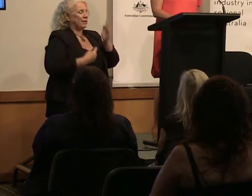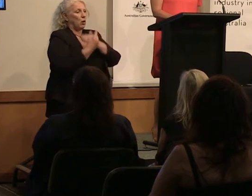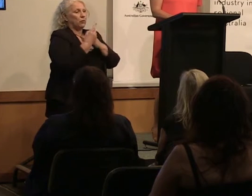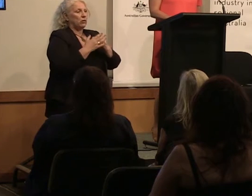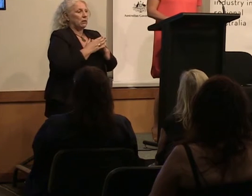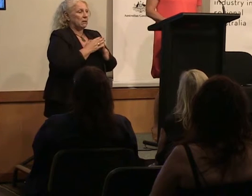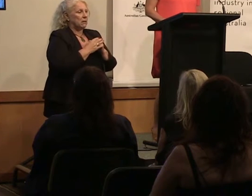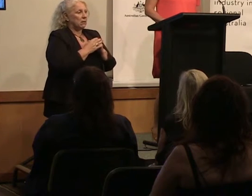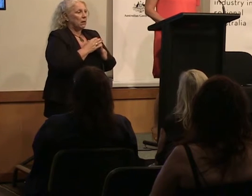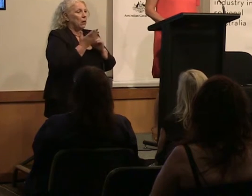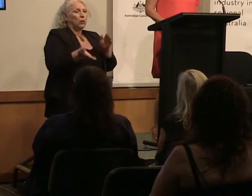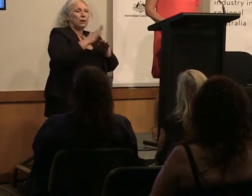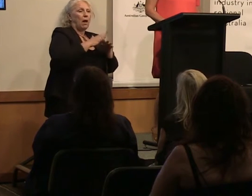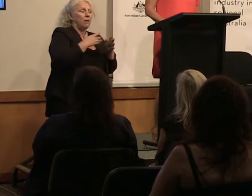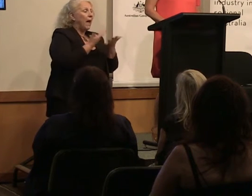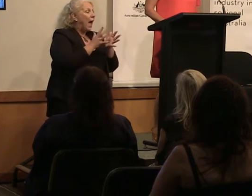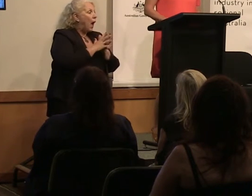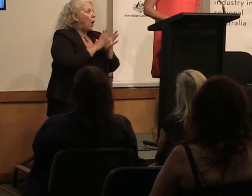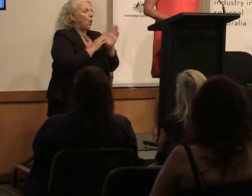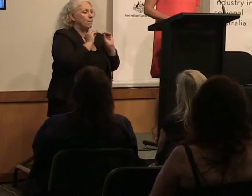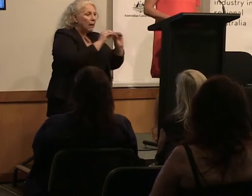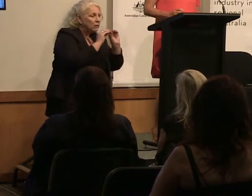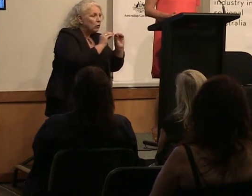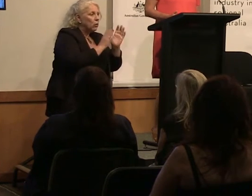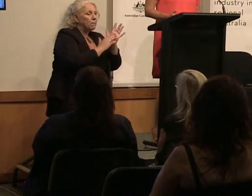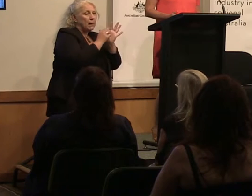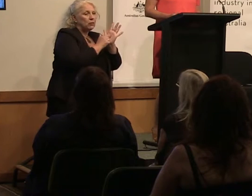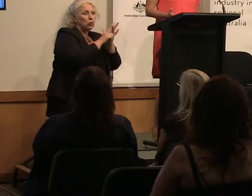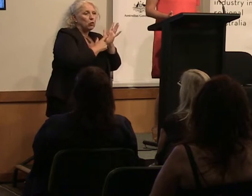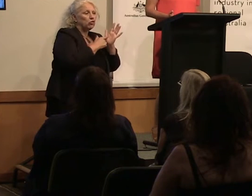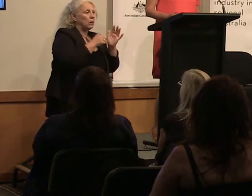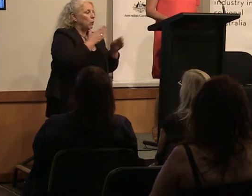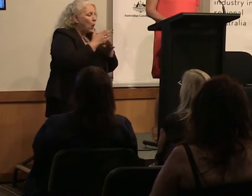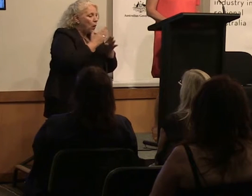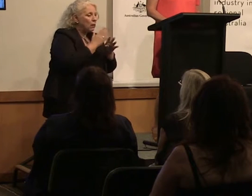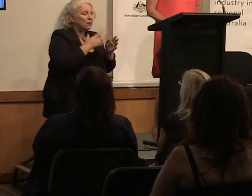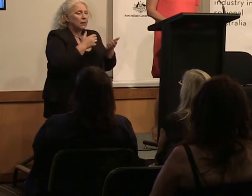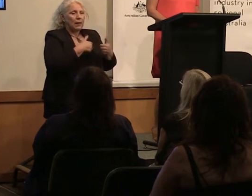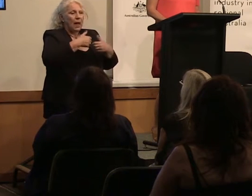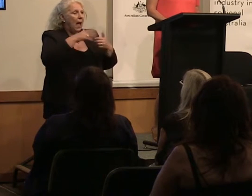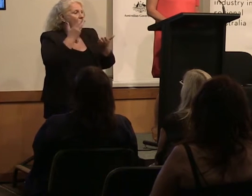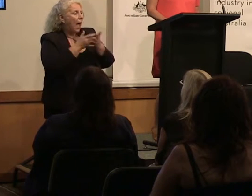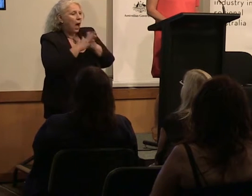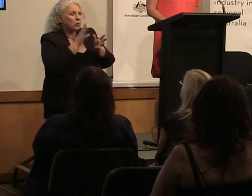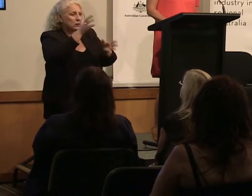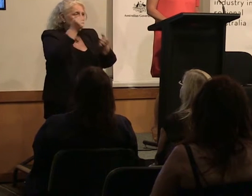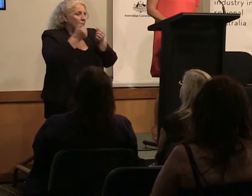how mentorships work to how to get a great mentor or a mentee, through to delivering female-led stories to